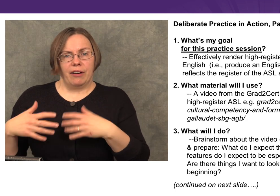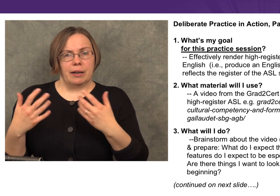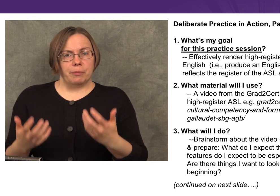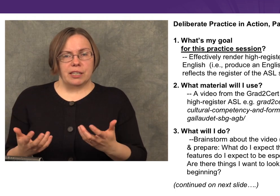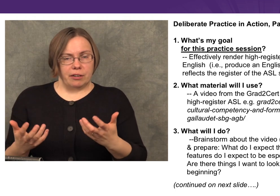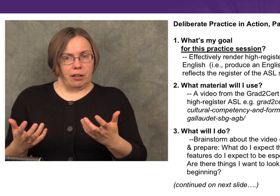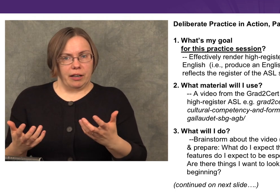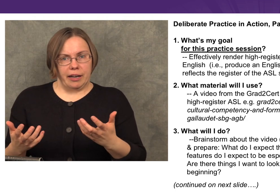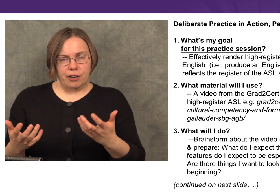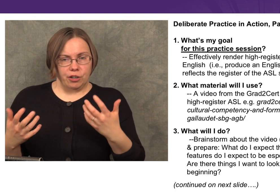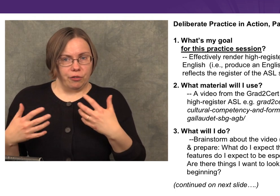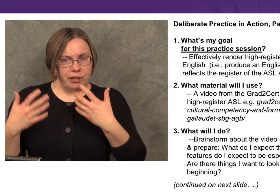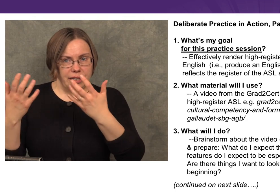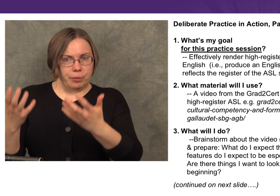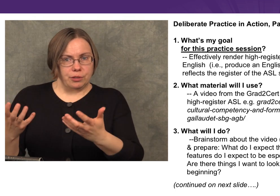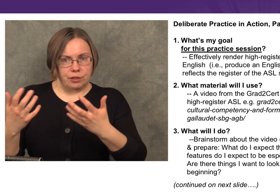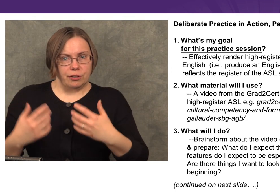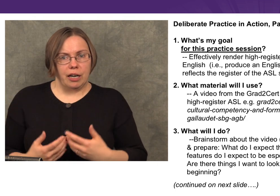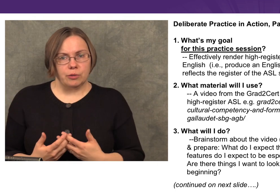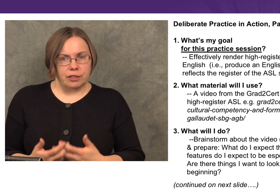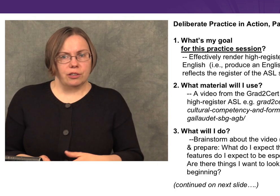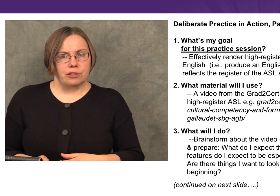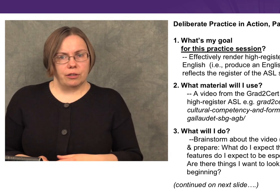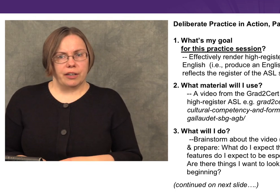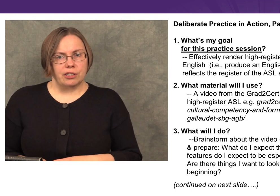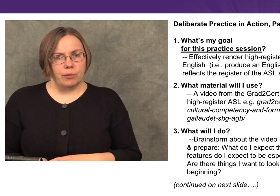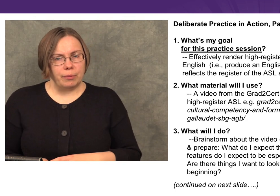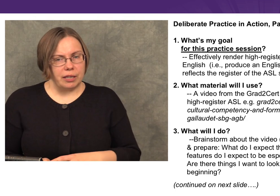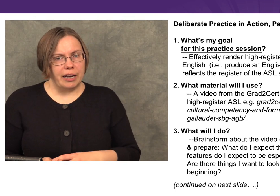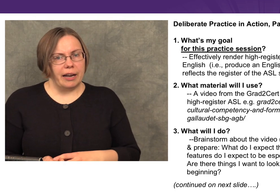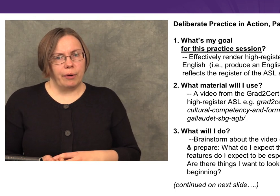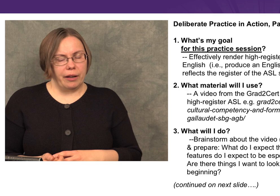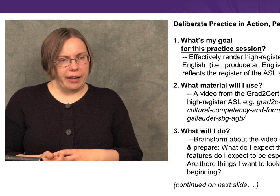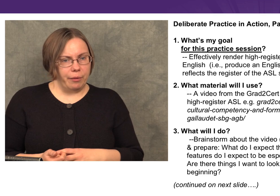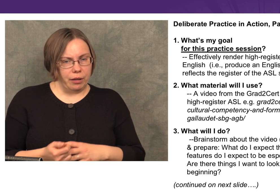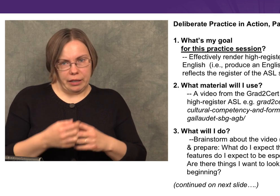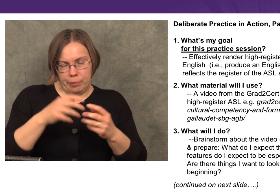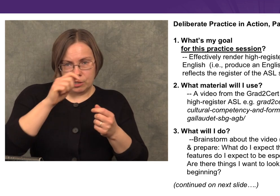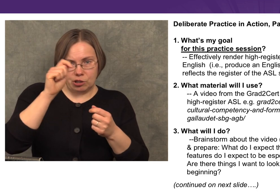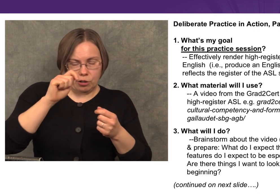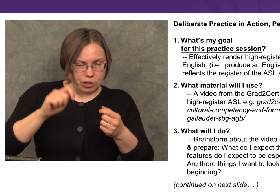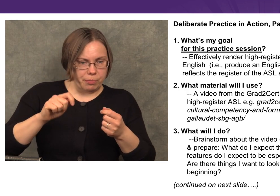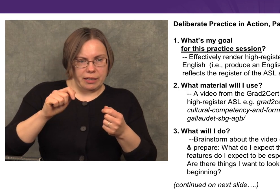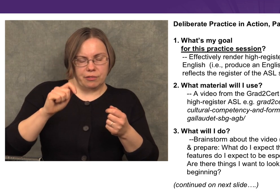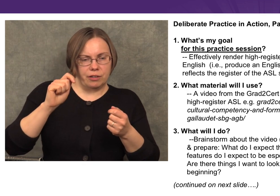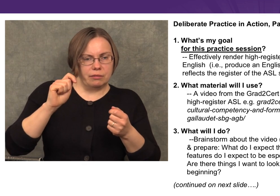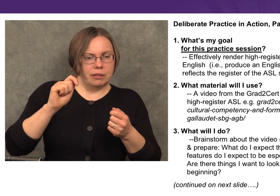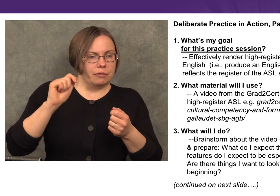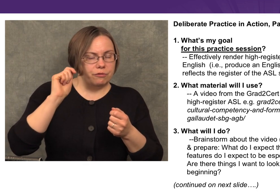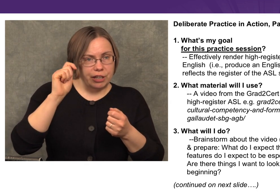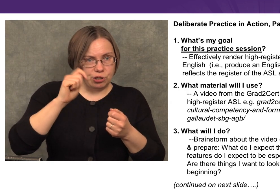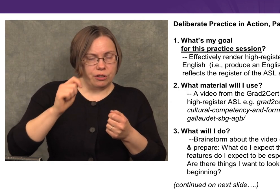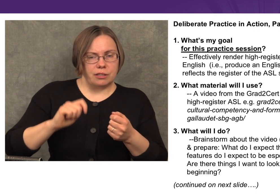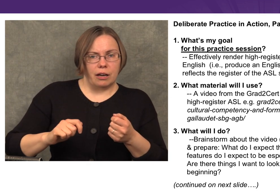I could go, for example, to the Graduation to Certification website where they allow me to search by different features